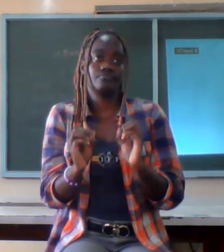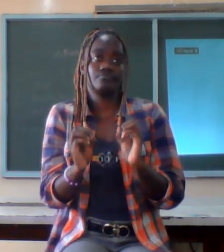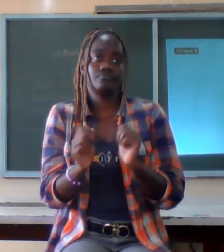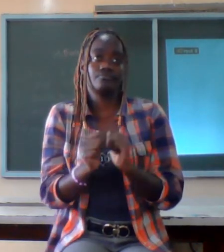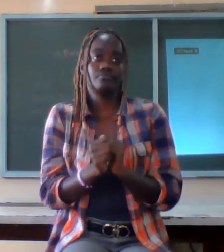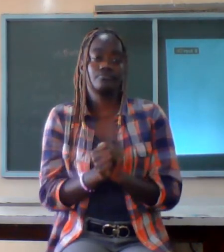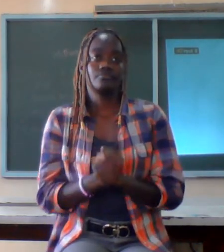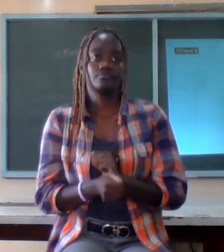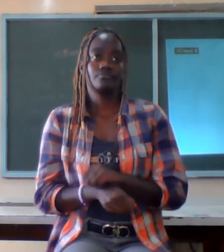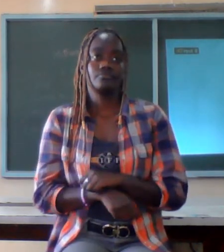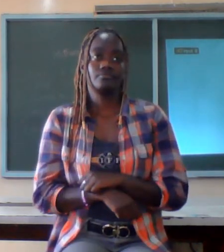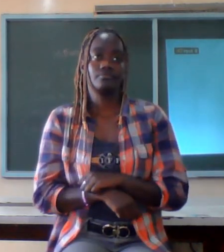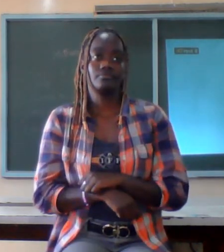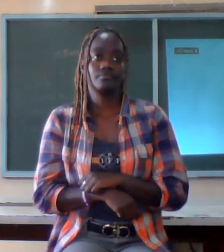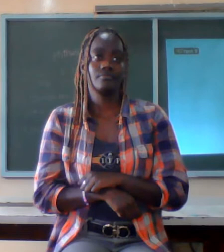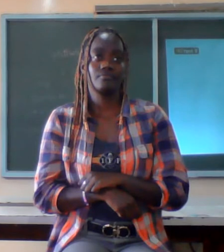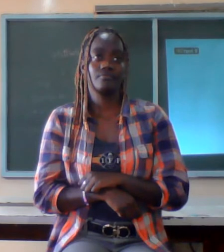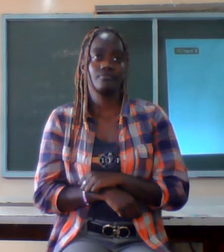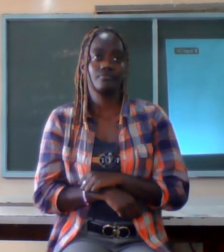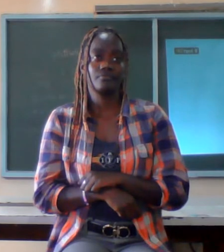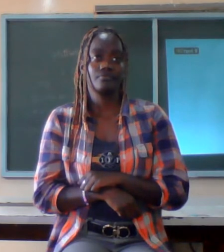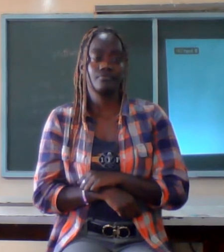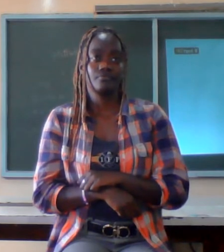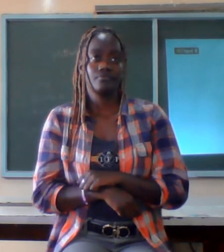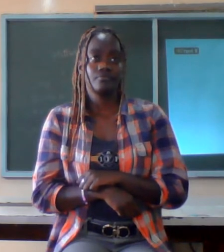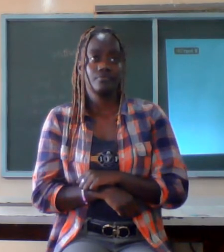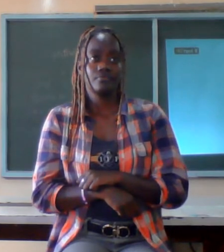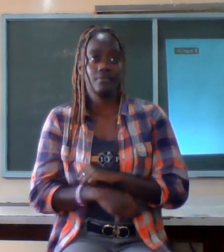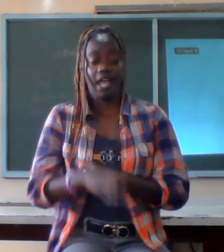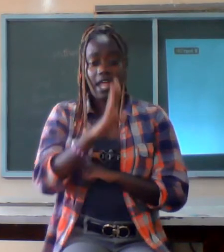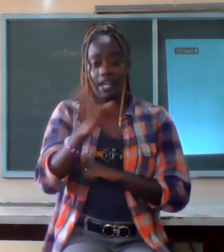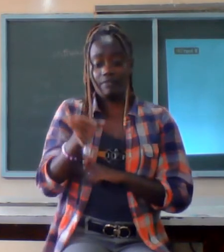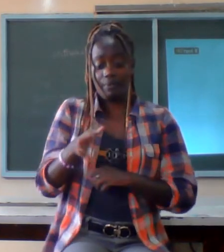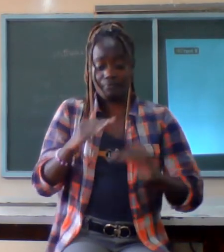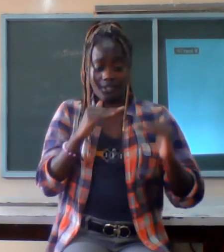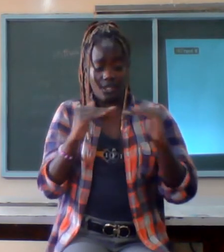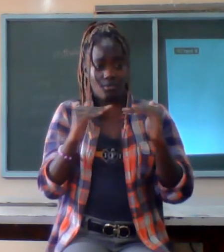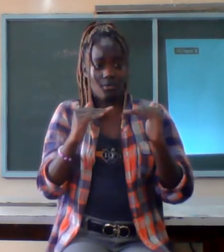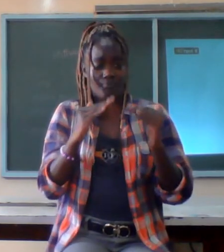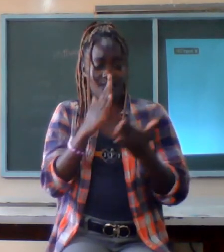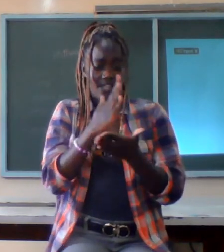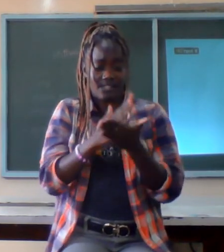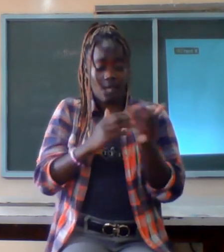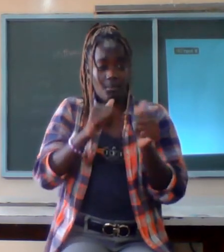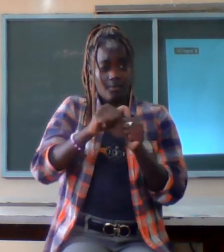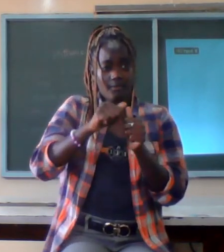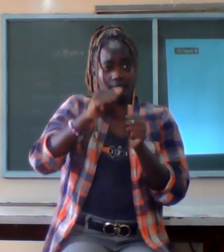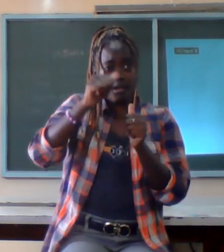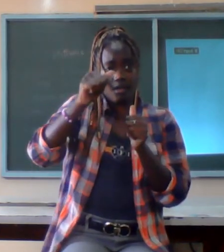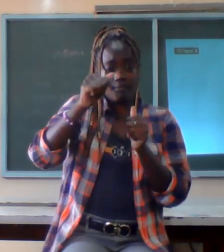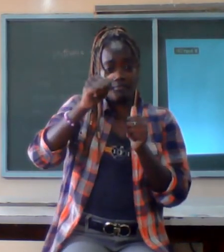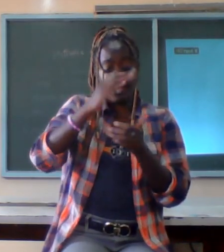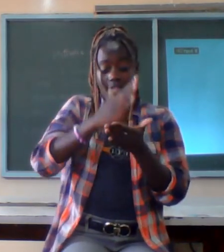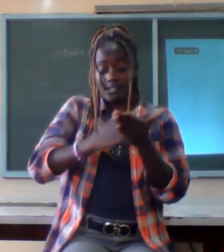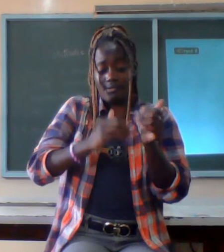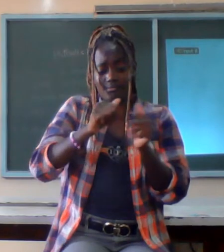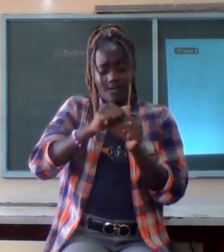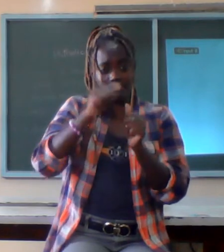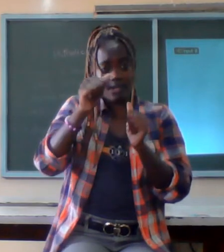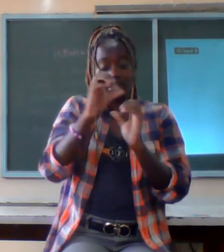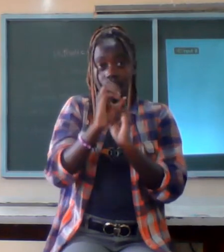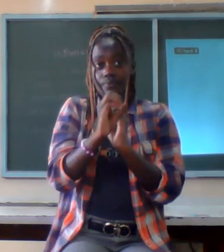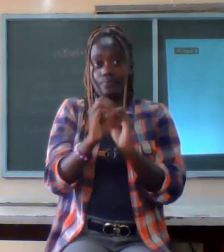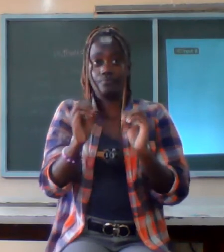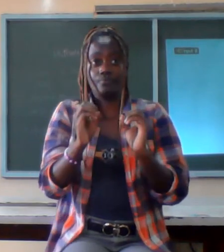we can never be equal somewhere paper some behind to avoid marriage is